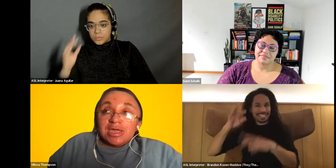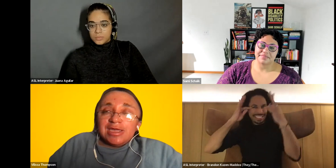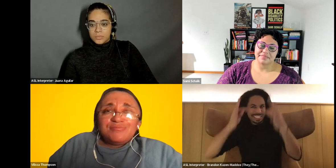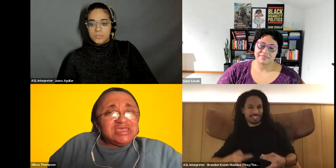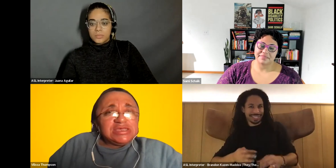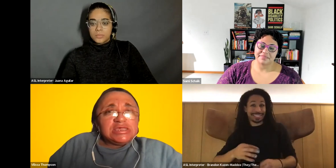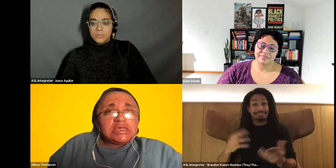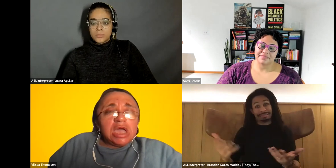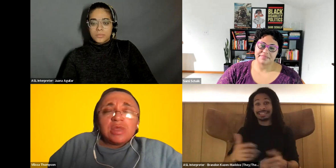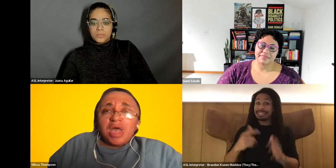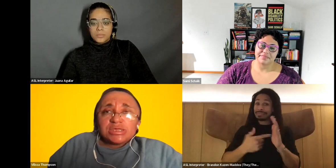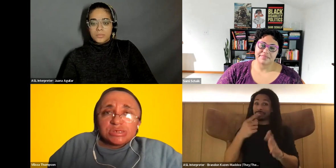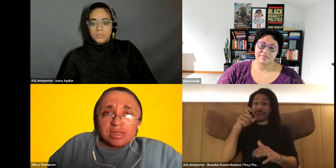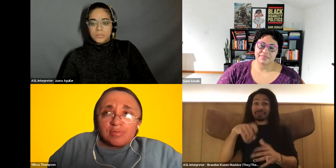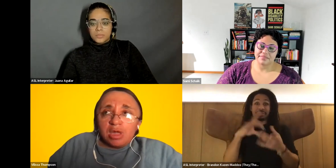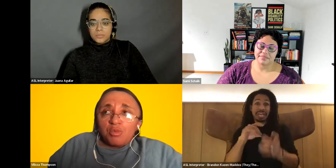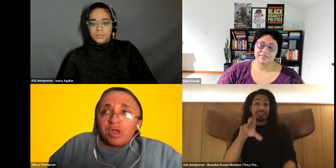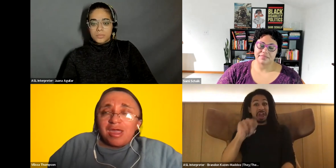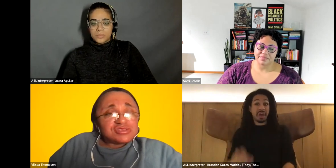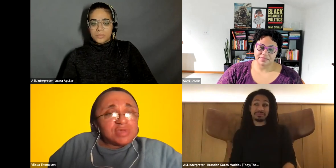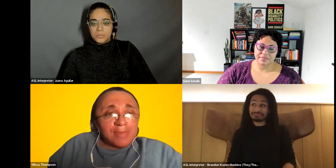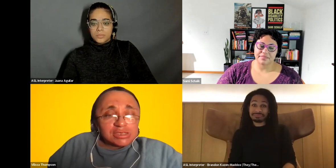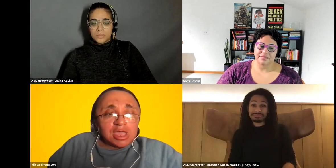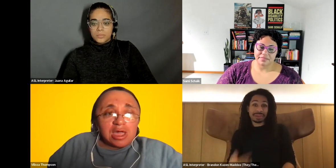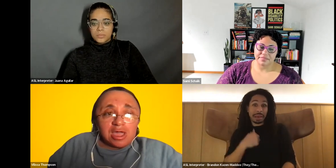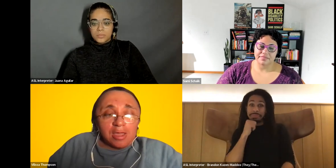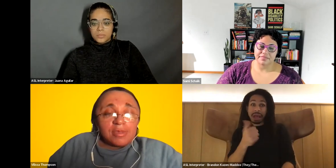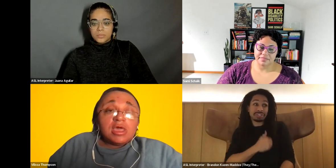Vilissa Thompson: and being unapologetic about where I spend my time